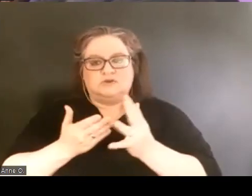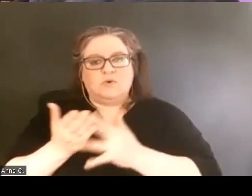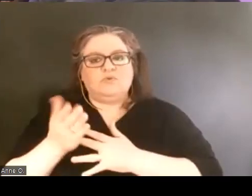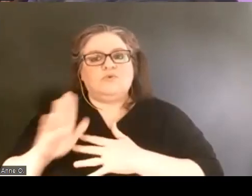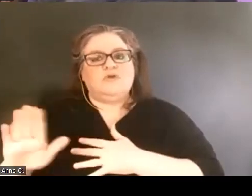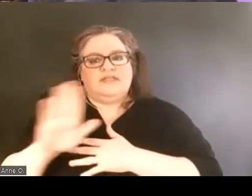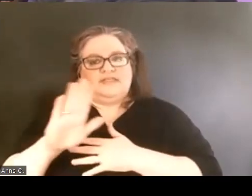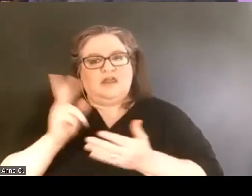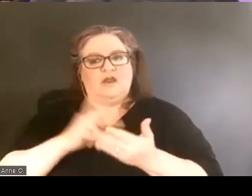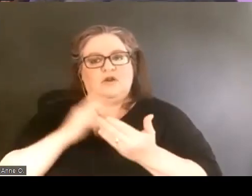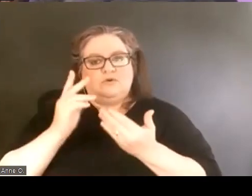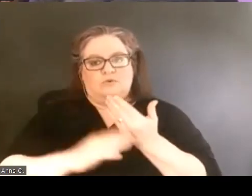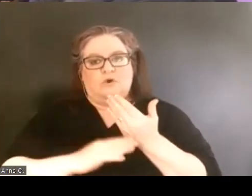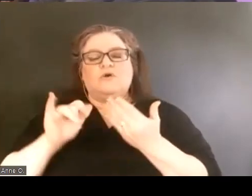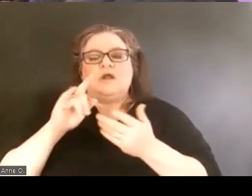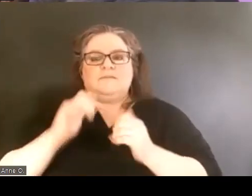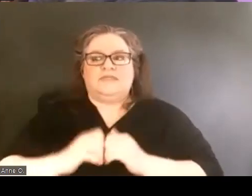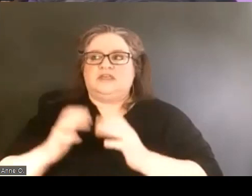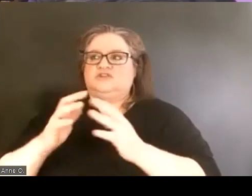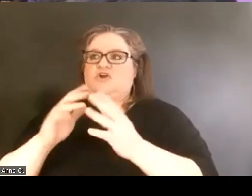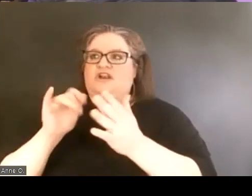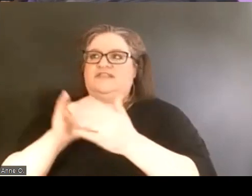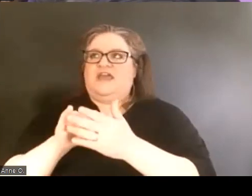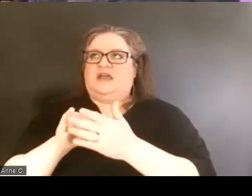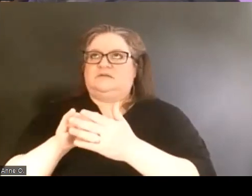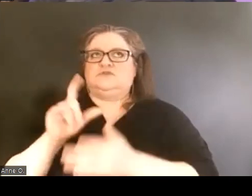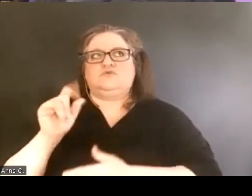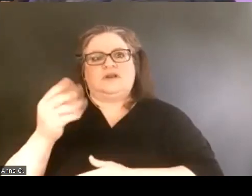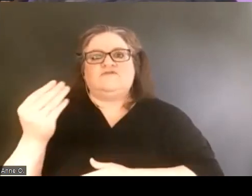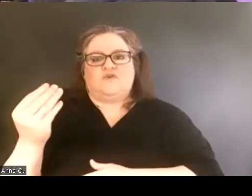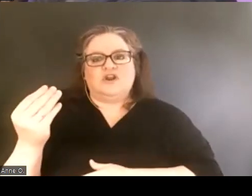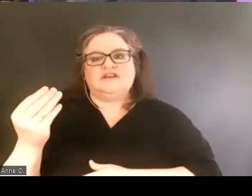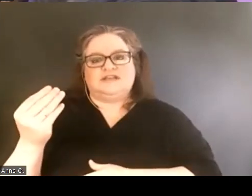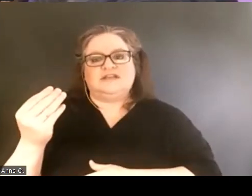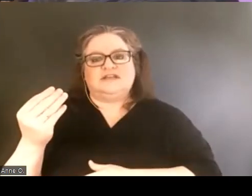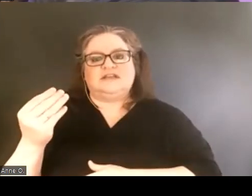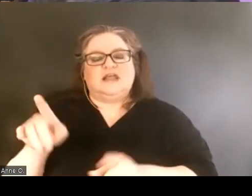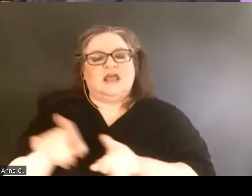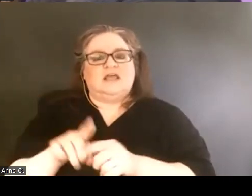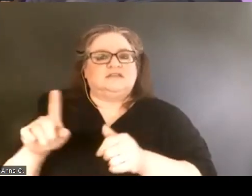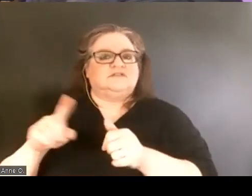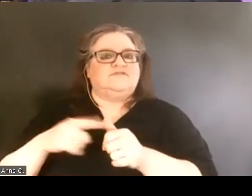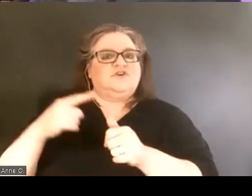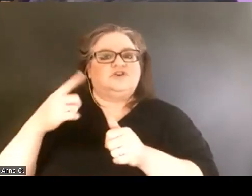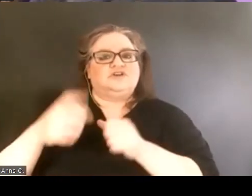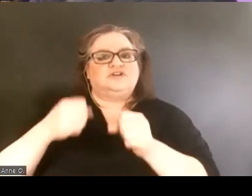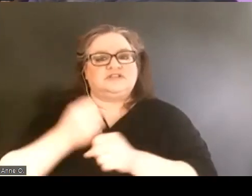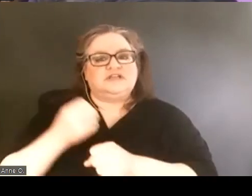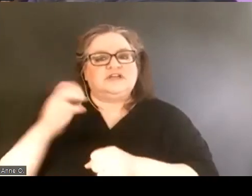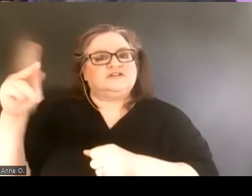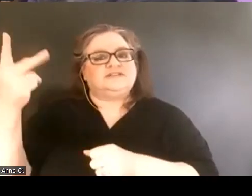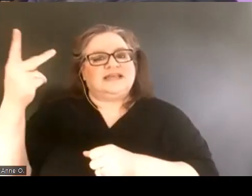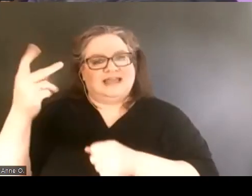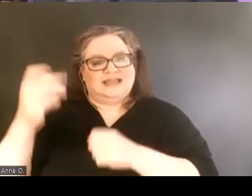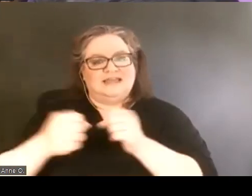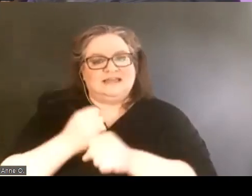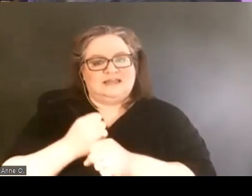they started that in 2014 as first year, second year students. But as they moved forward,